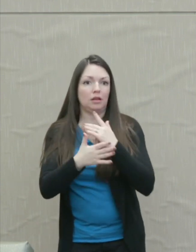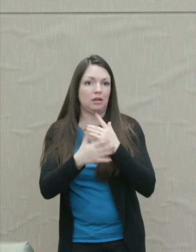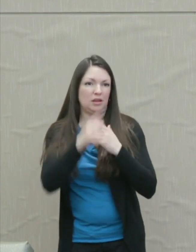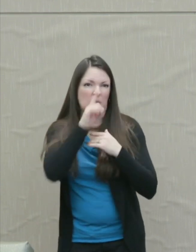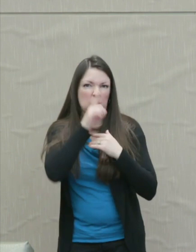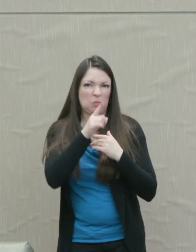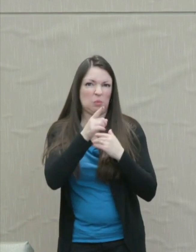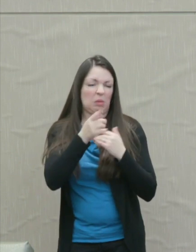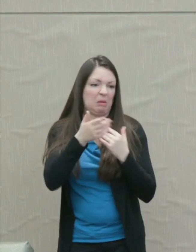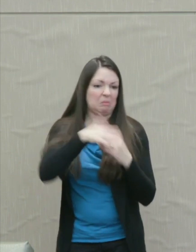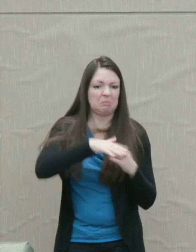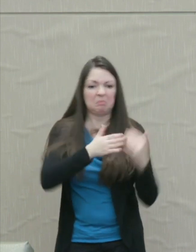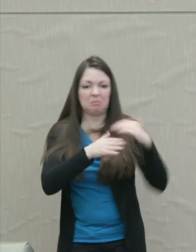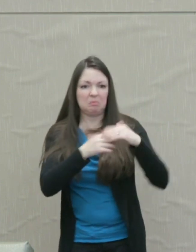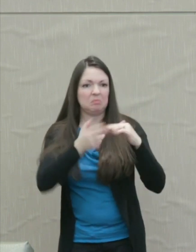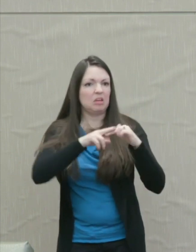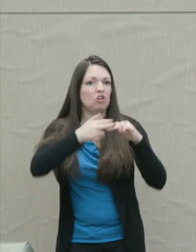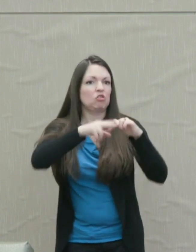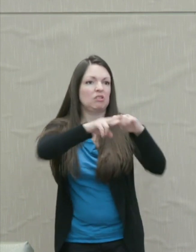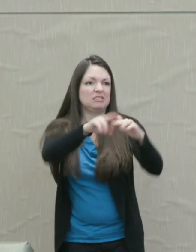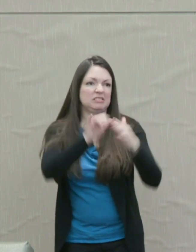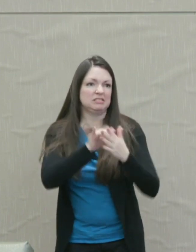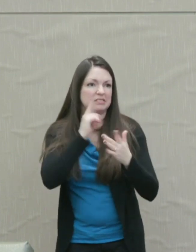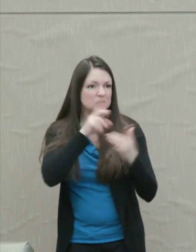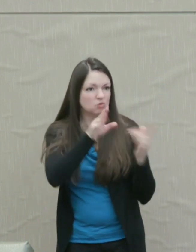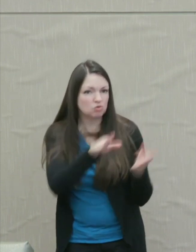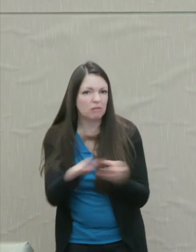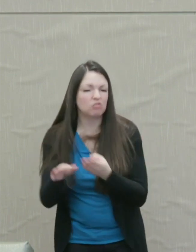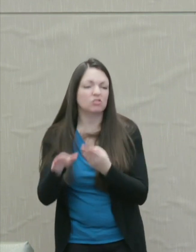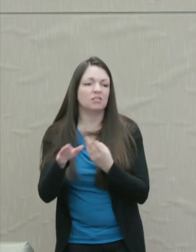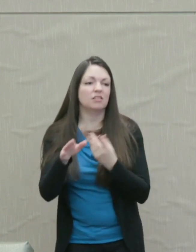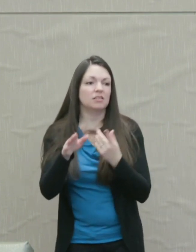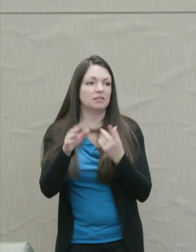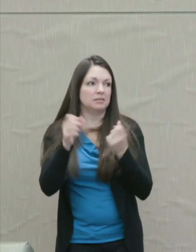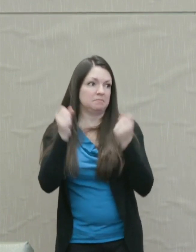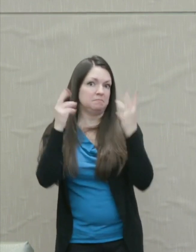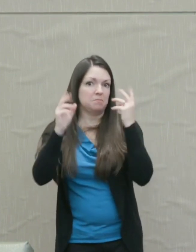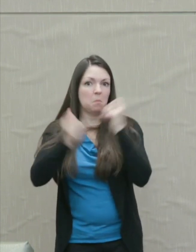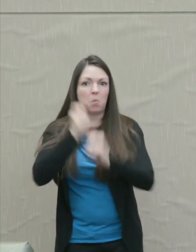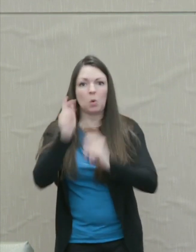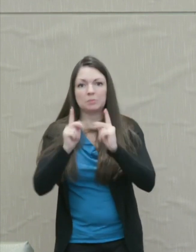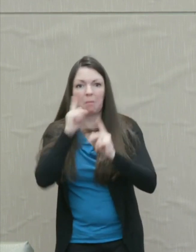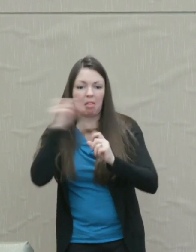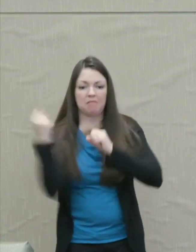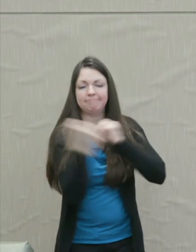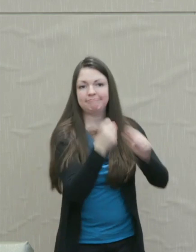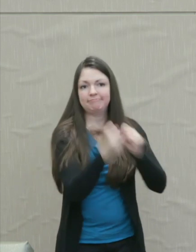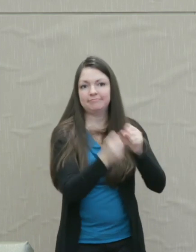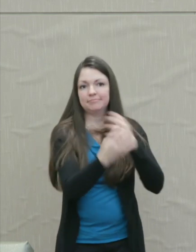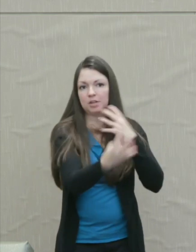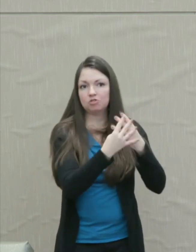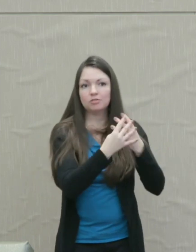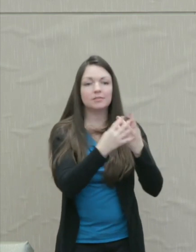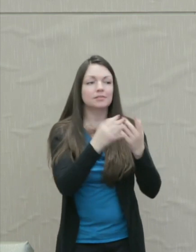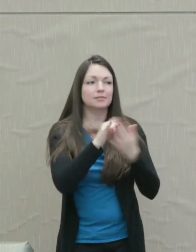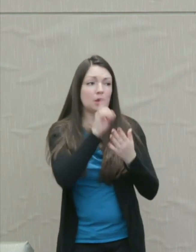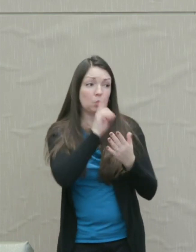strategy of mass incarceration as if that really compensated for the damages of crime.